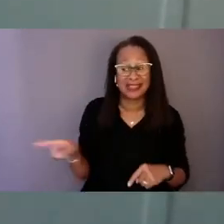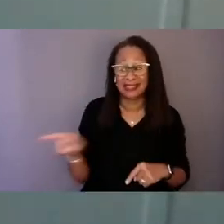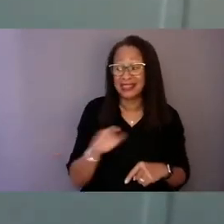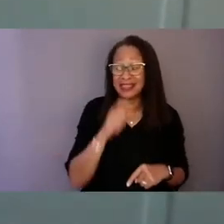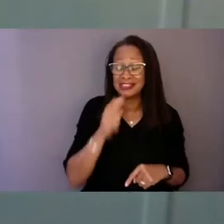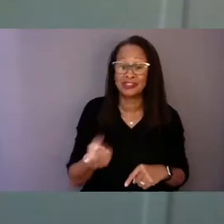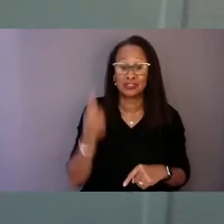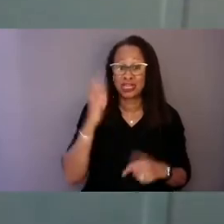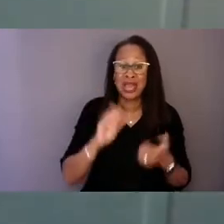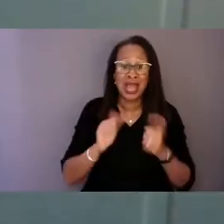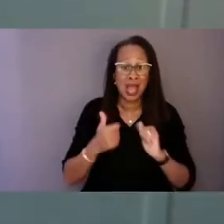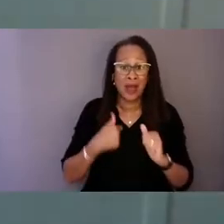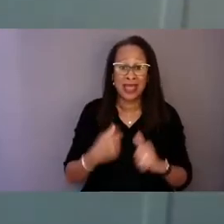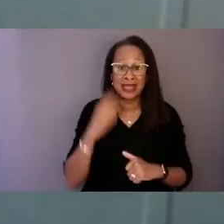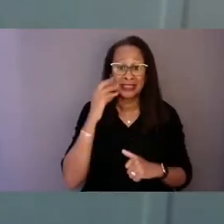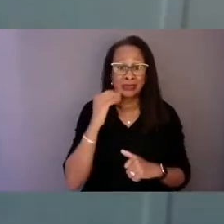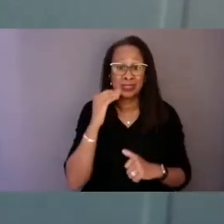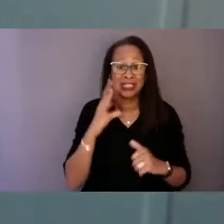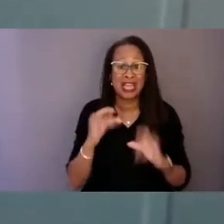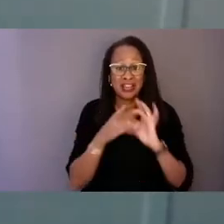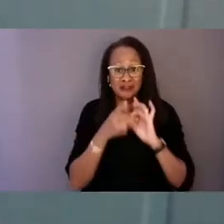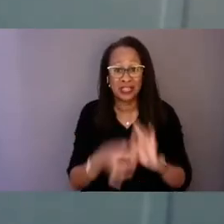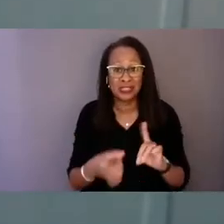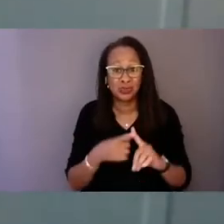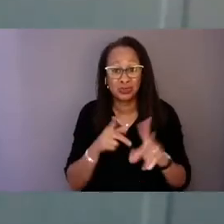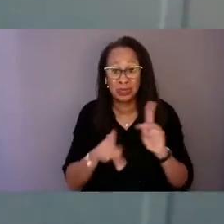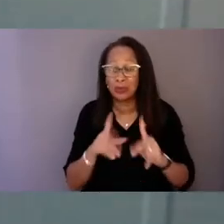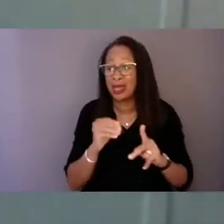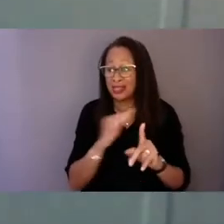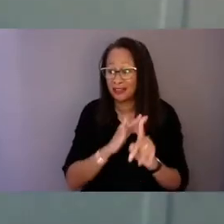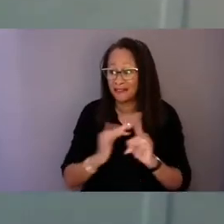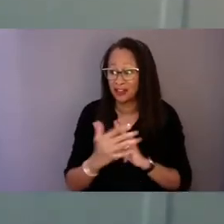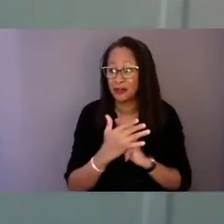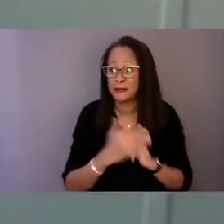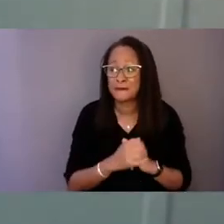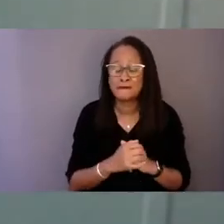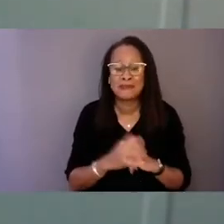and relate to people and the environment. I experienced trauma through my senses